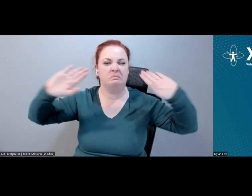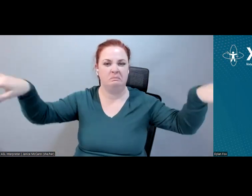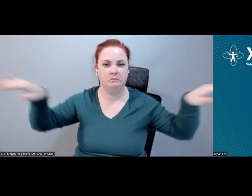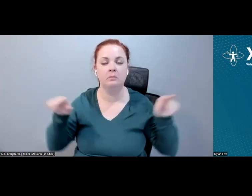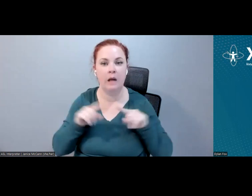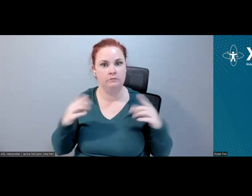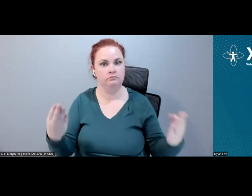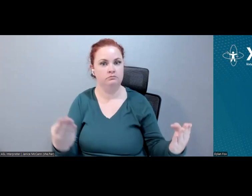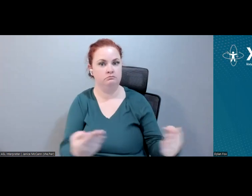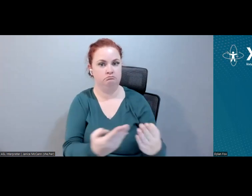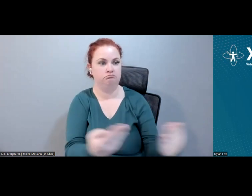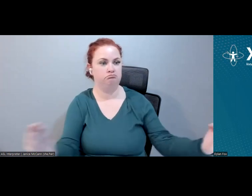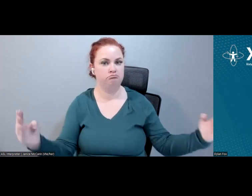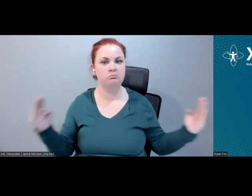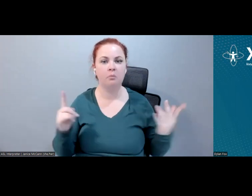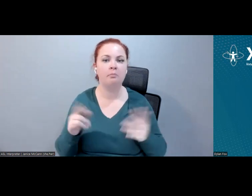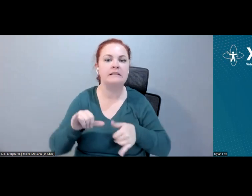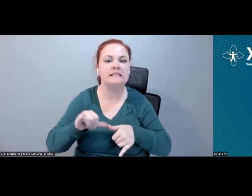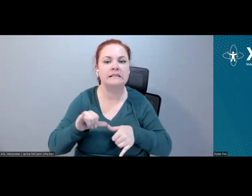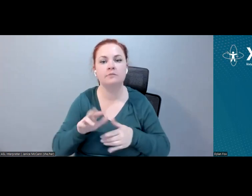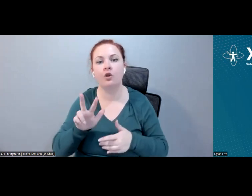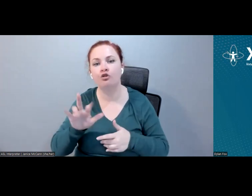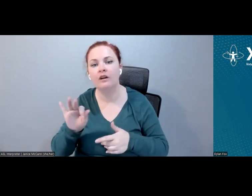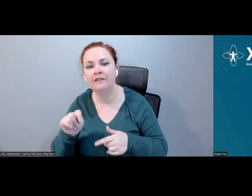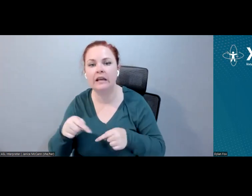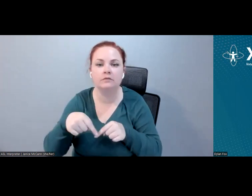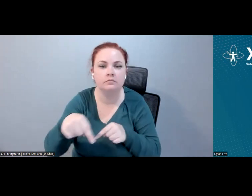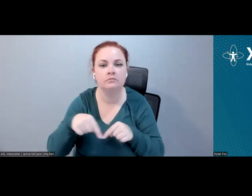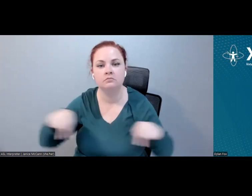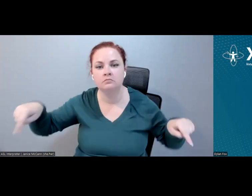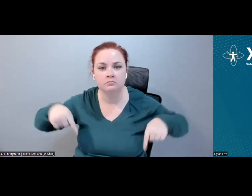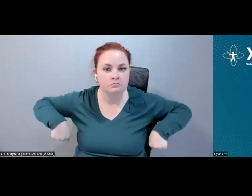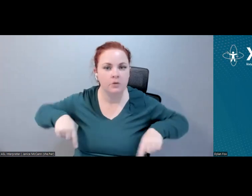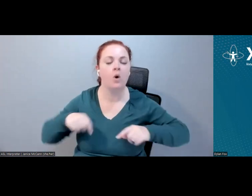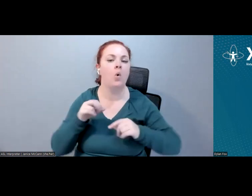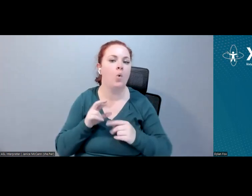specify the distance. But then you can also designate key